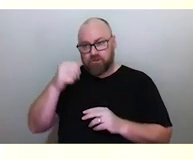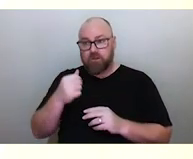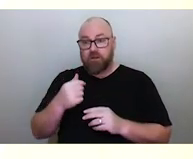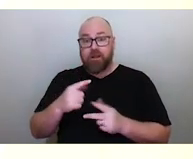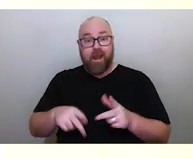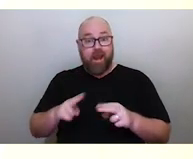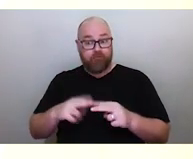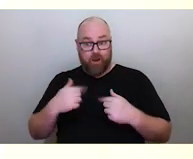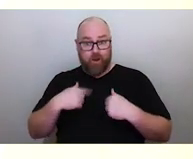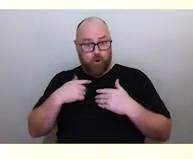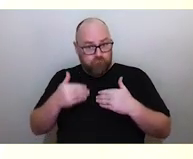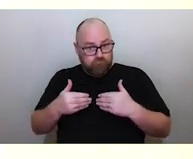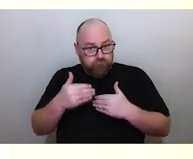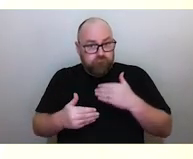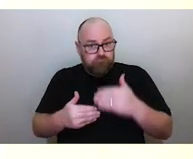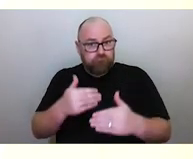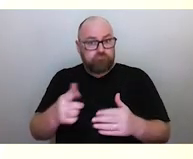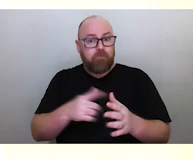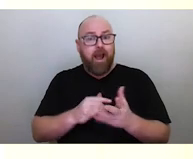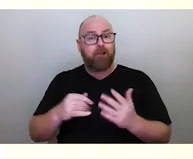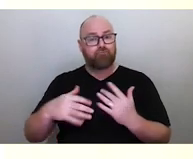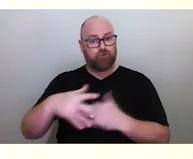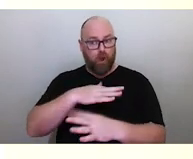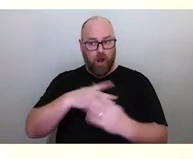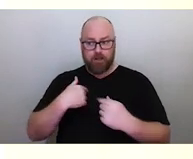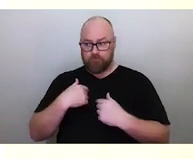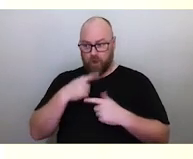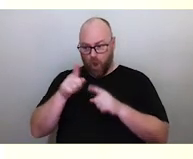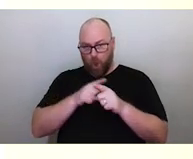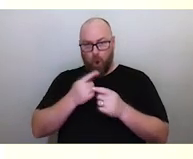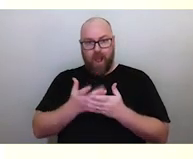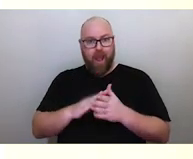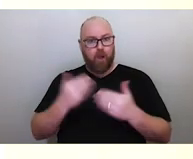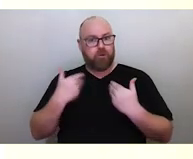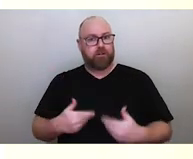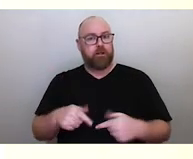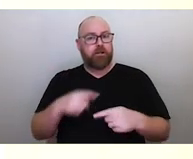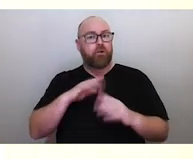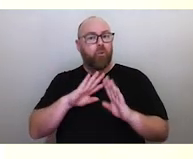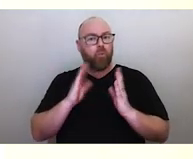if we're going to learn about our place in the world, we need to understand these ancient systems of knowledge